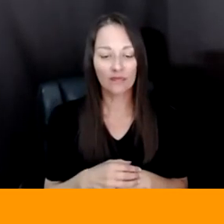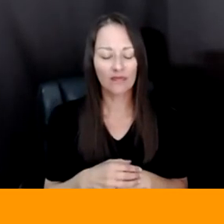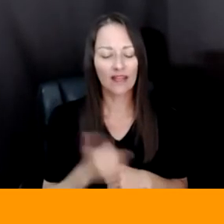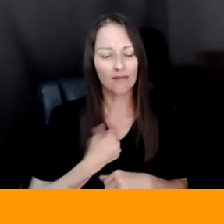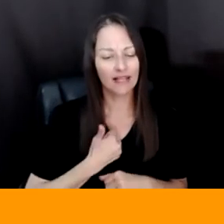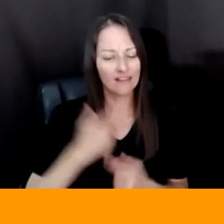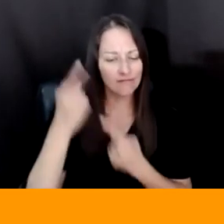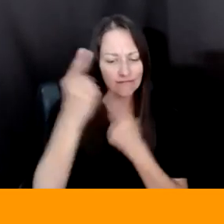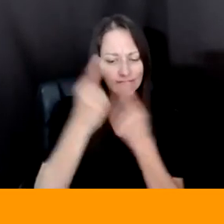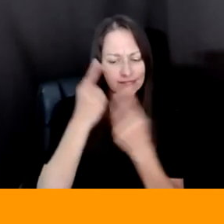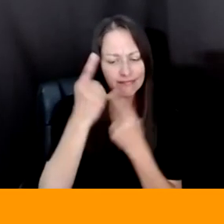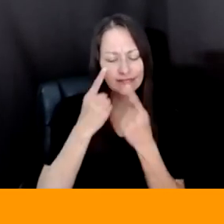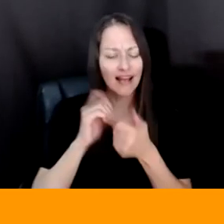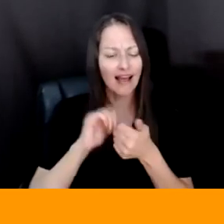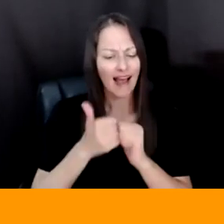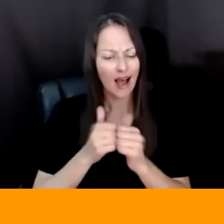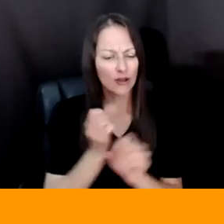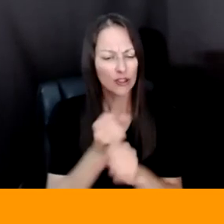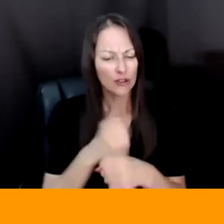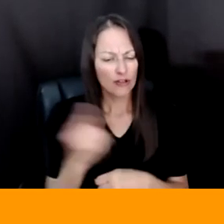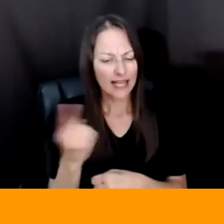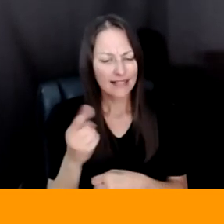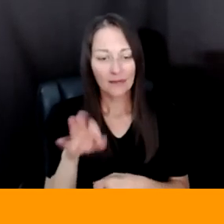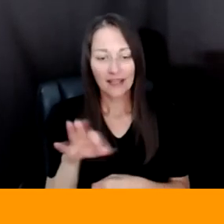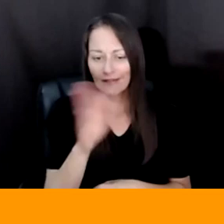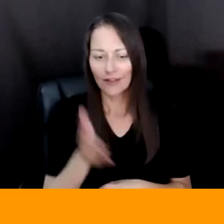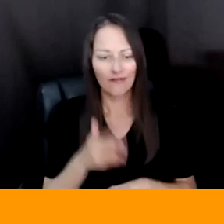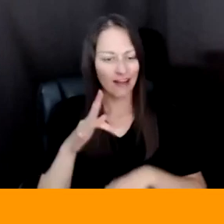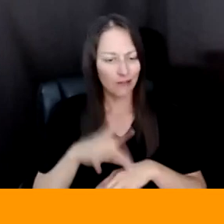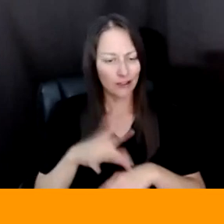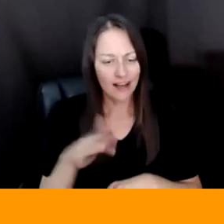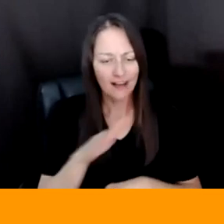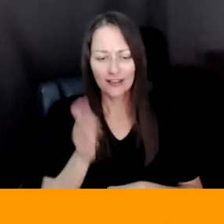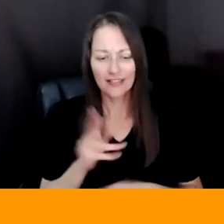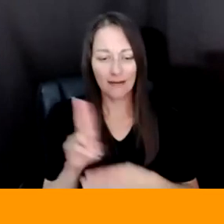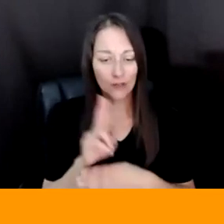SOMETHING THAT YOU'VE NEVER EVEN INTERACTED WITH EVEN IF THE REST OF THE WORLD IS ABUZZ WITH IT